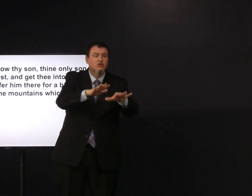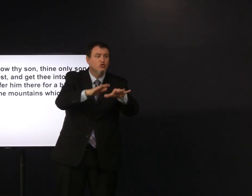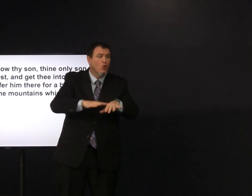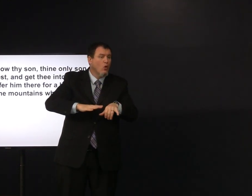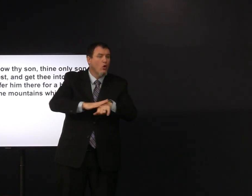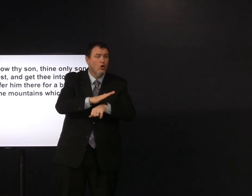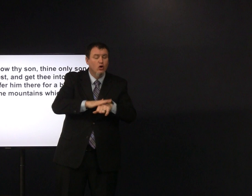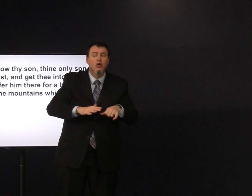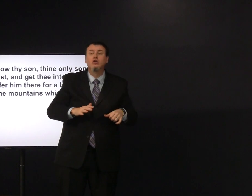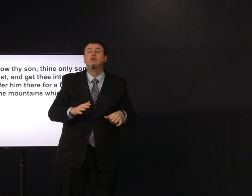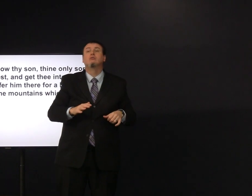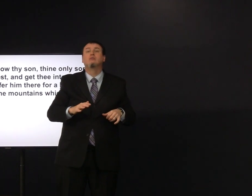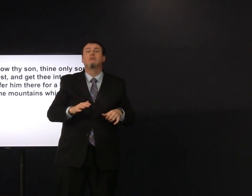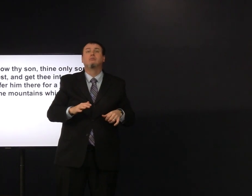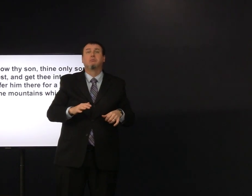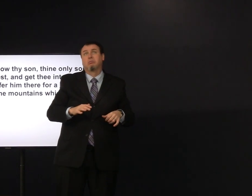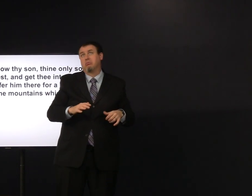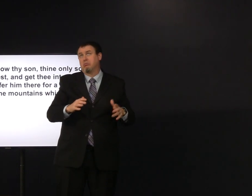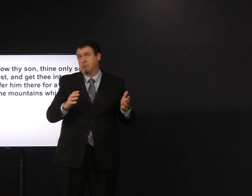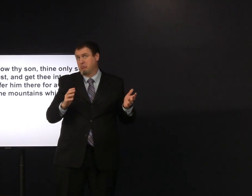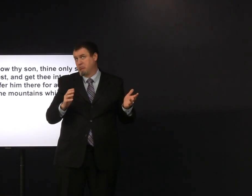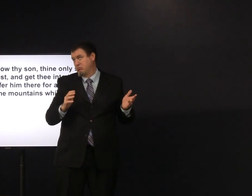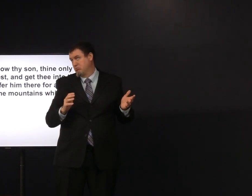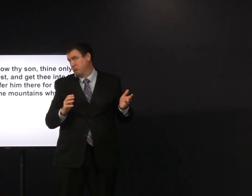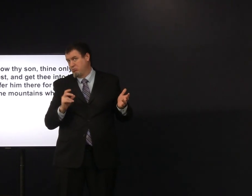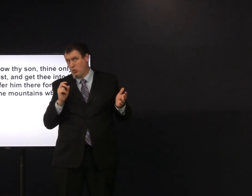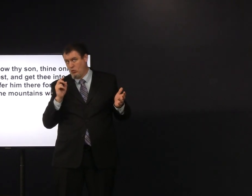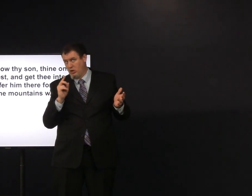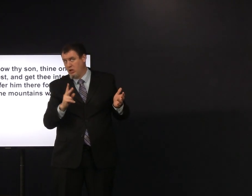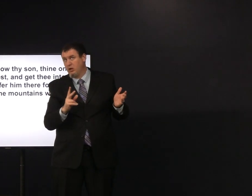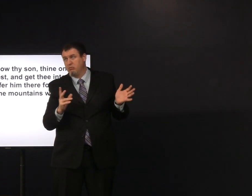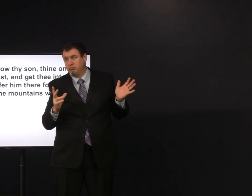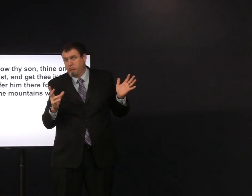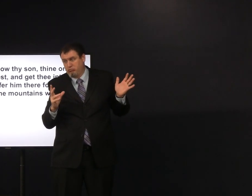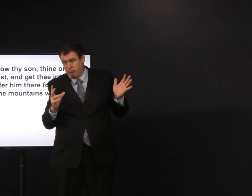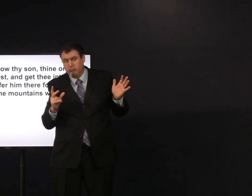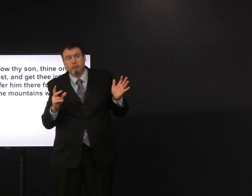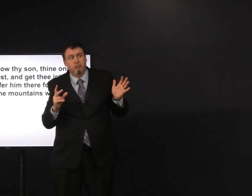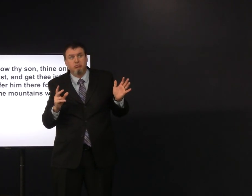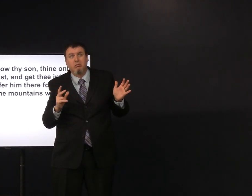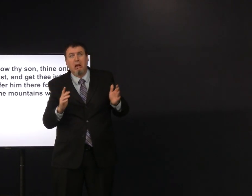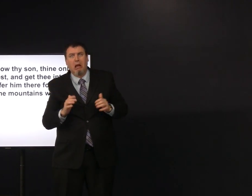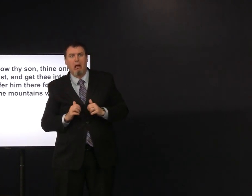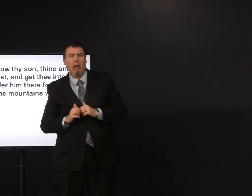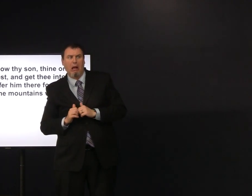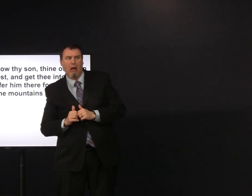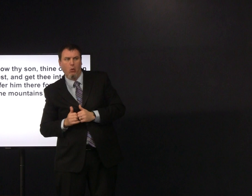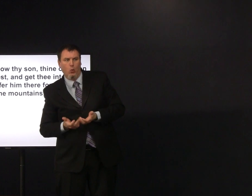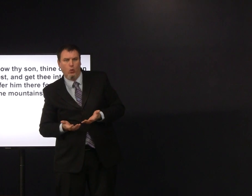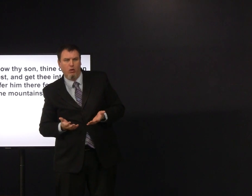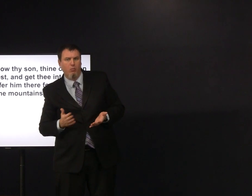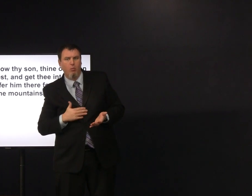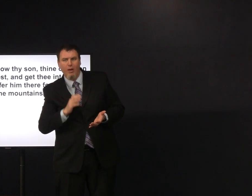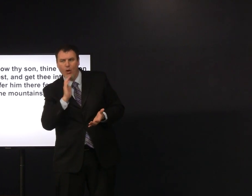and more than numerous than the sand of the of the ocean he said okay how